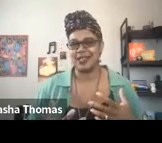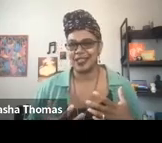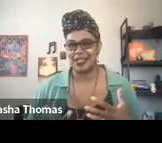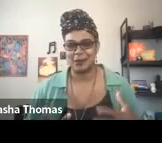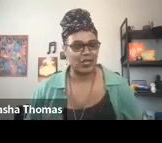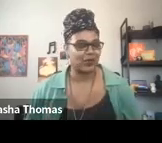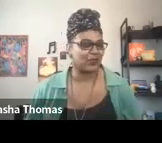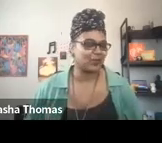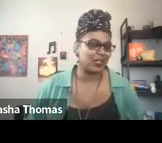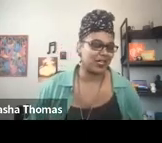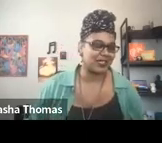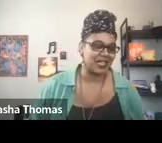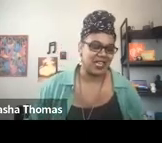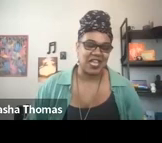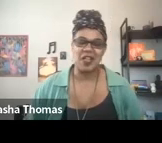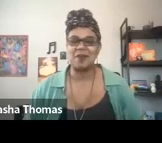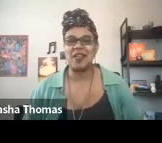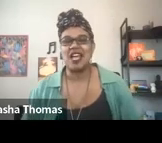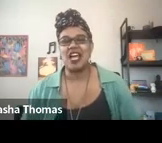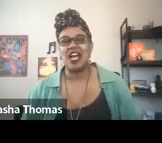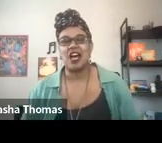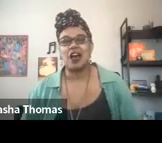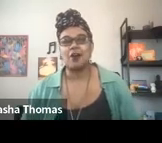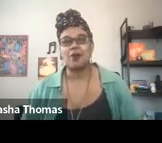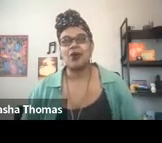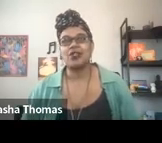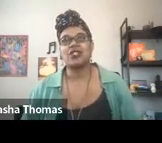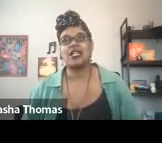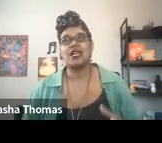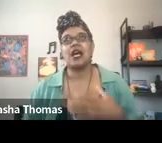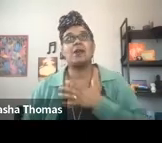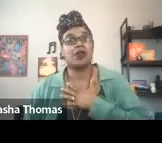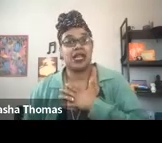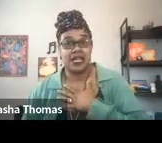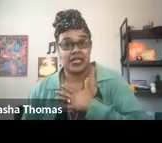as like a theme color for this project, are words that I'm bringing